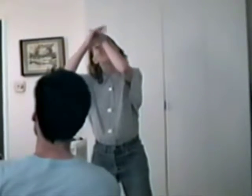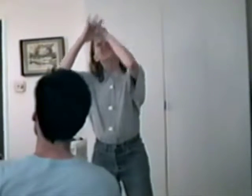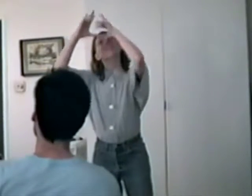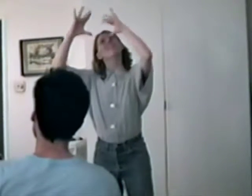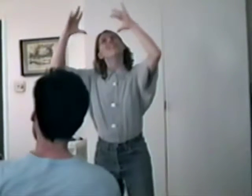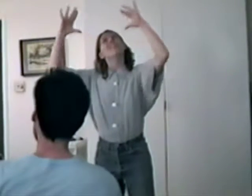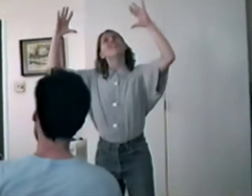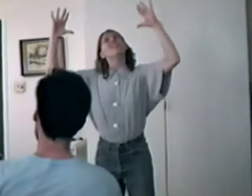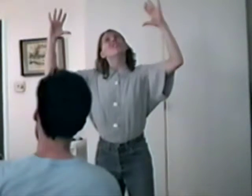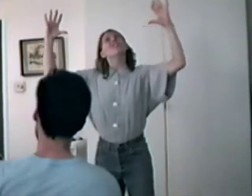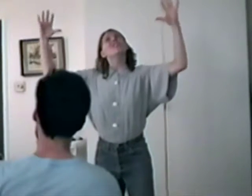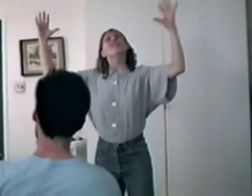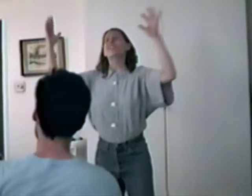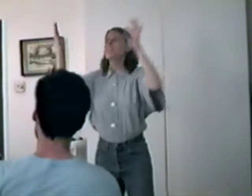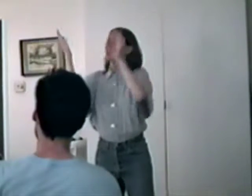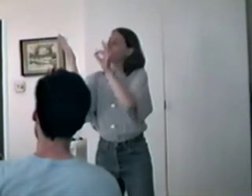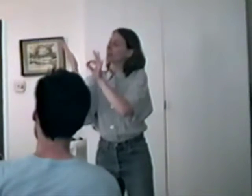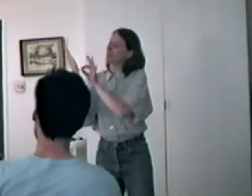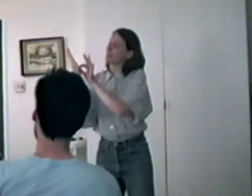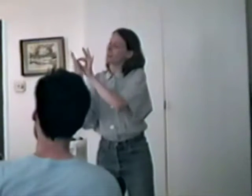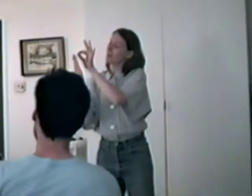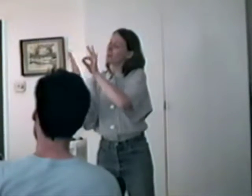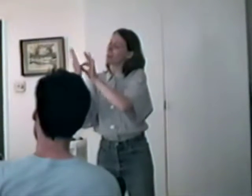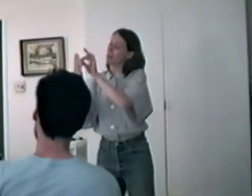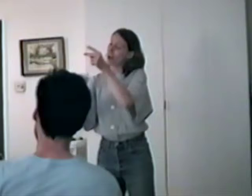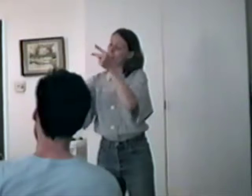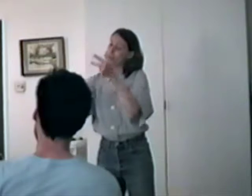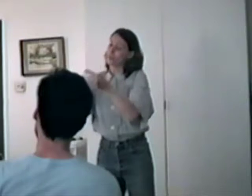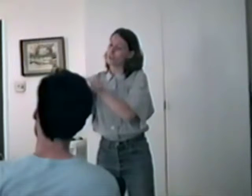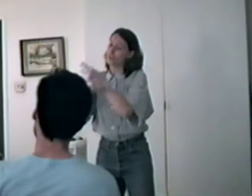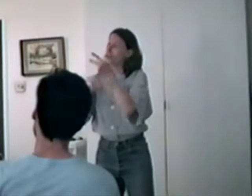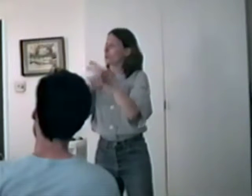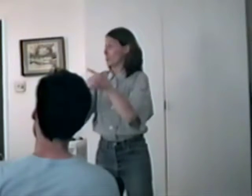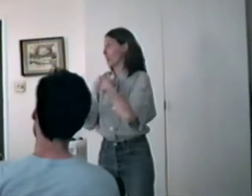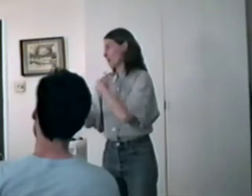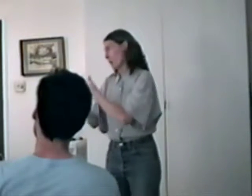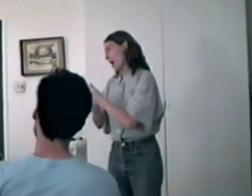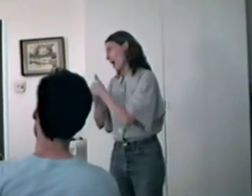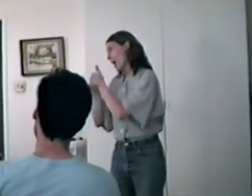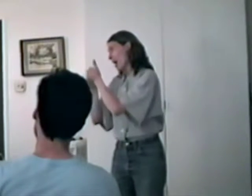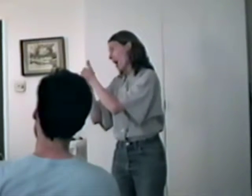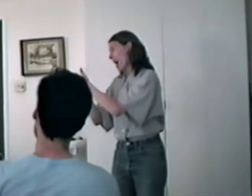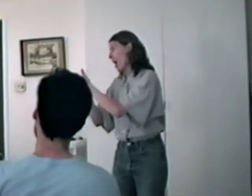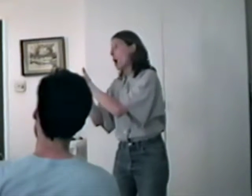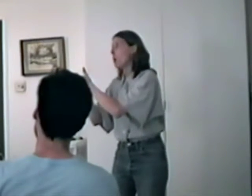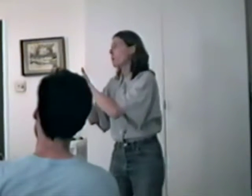Let me help you count your sheep